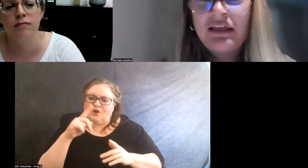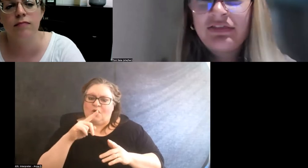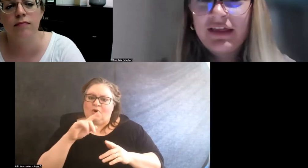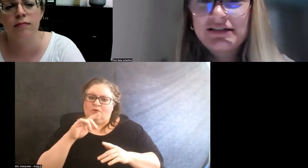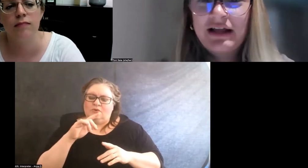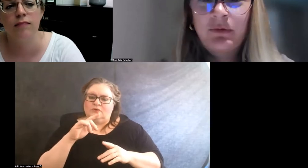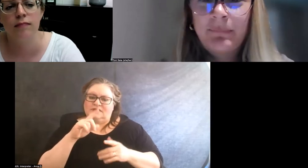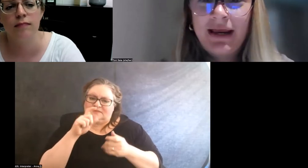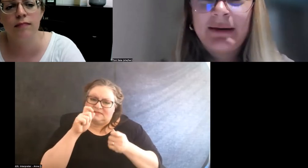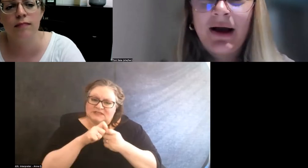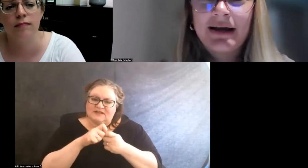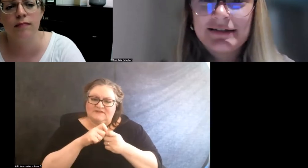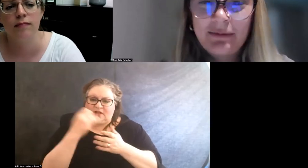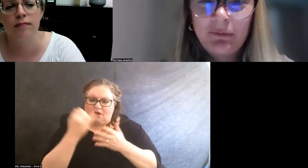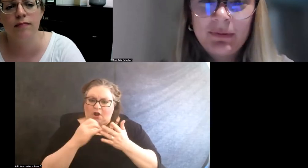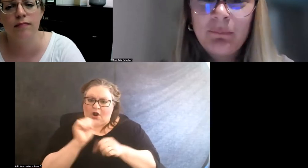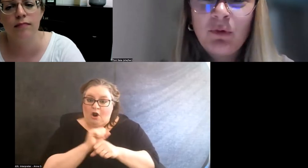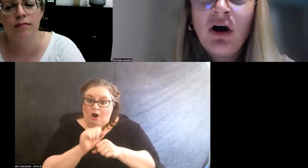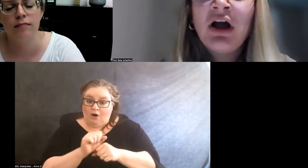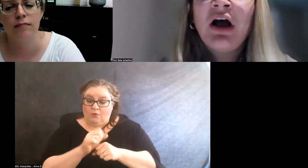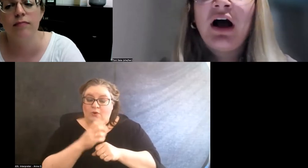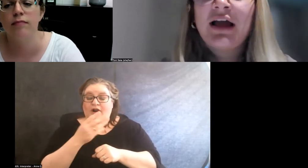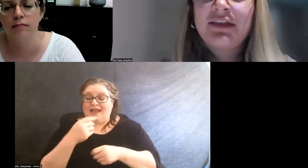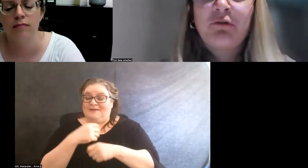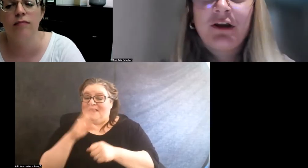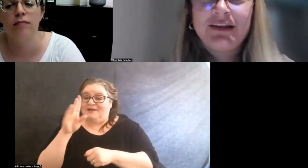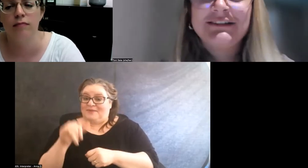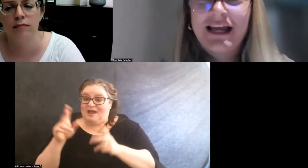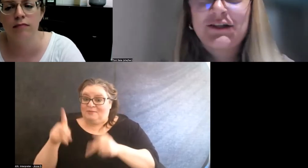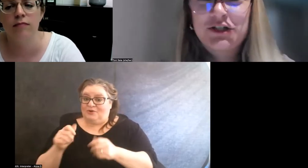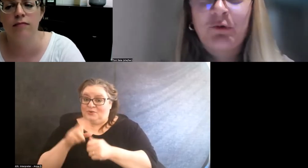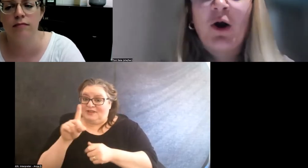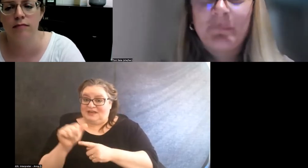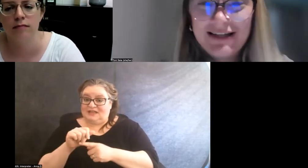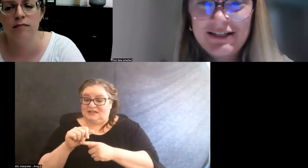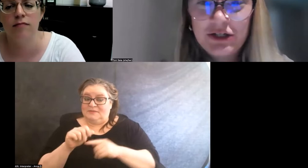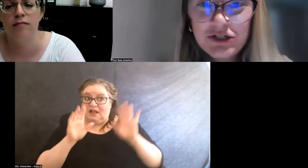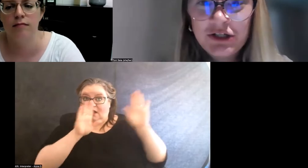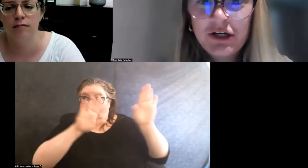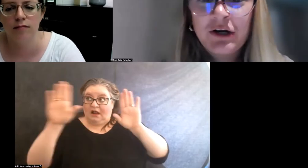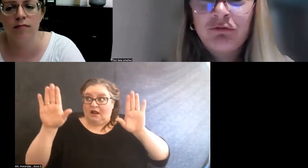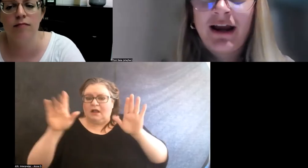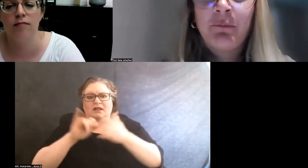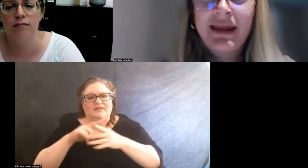and things that were made by disabled people, I think really sent a strong message, right?